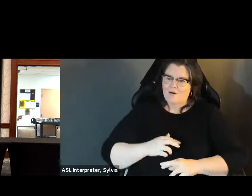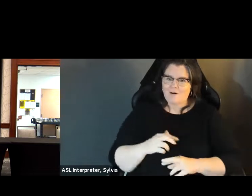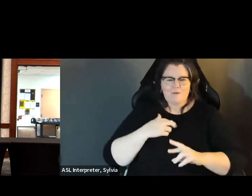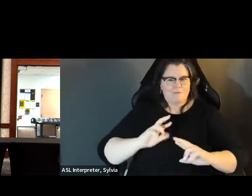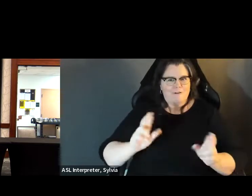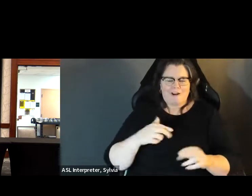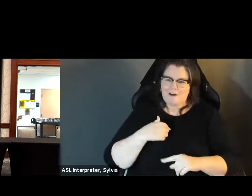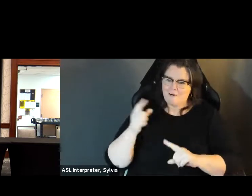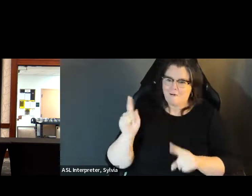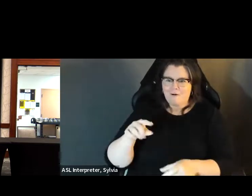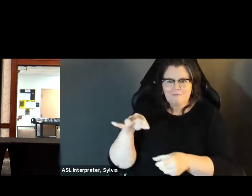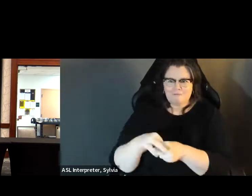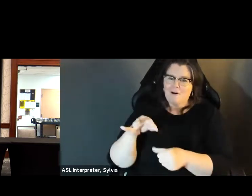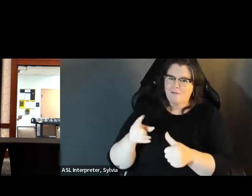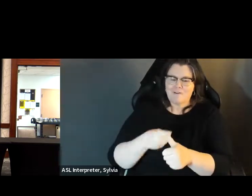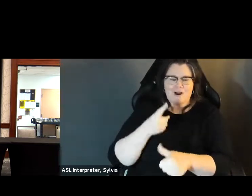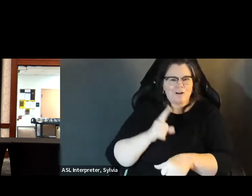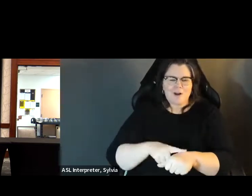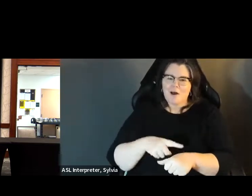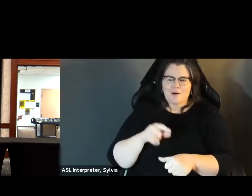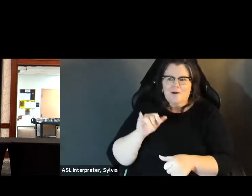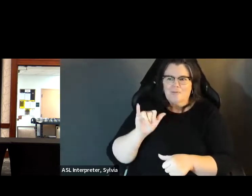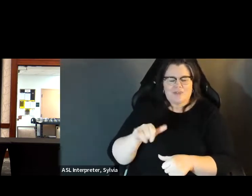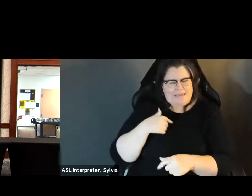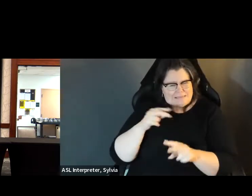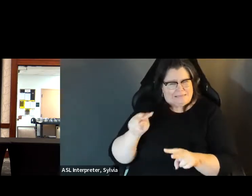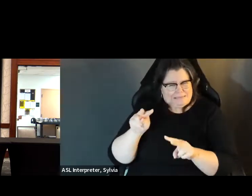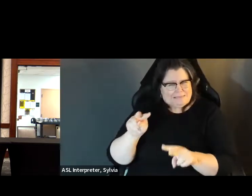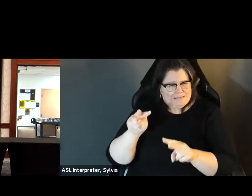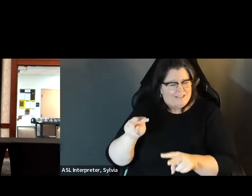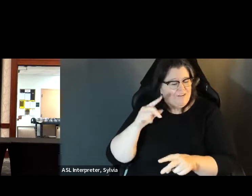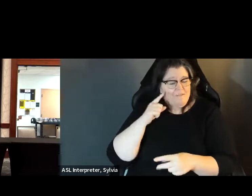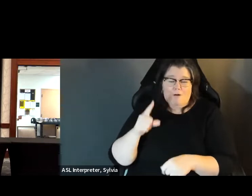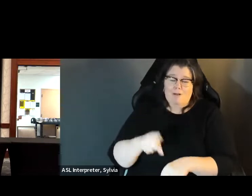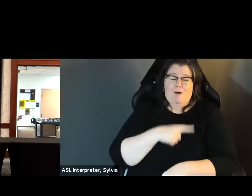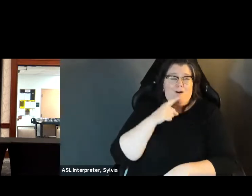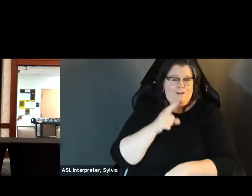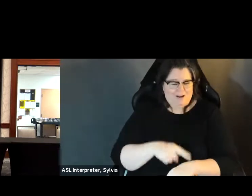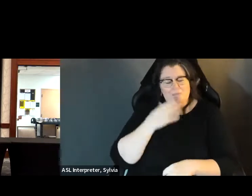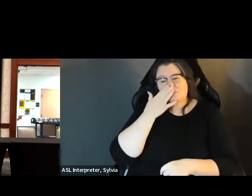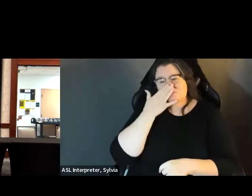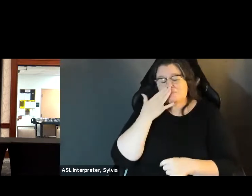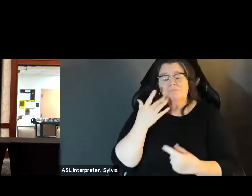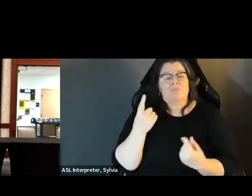anticipation that I felt as a newly minted 18-year-old in high school preparing to vote for engagement, or broadly was, and is, a family affair, so you can only imagine me anticipation that I felt as a newly minted 18 year old, and high school preparing to vote for the very first time or write a package that I had waited for for so so long my excitement the very first time. A right of passage that I had waited